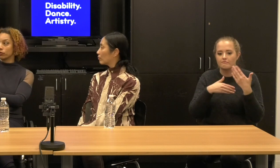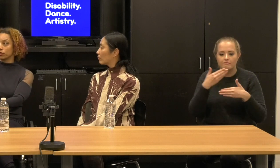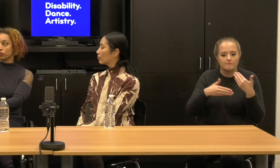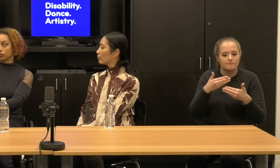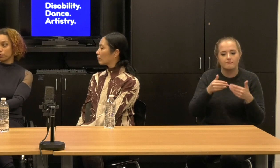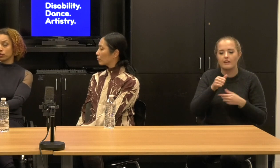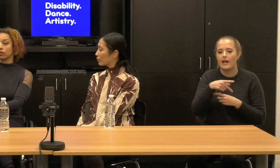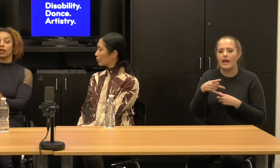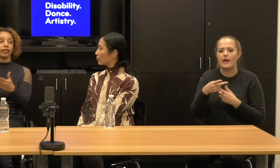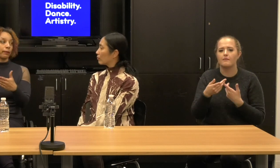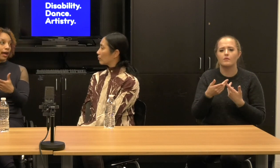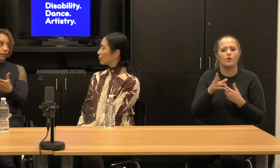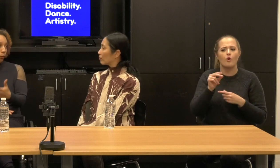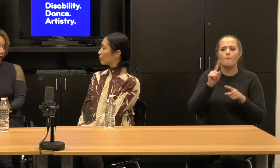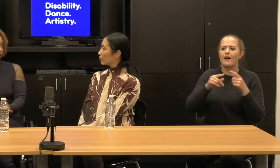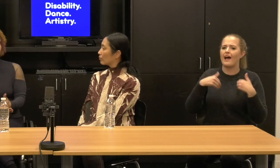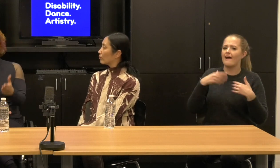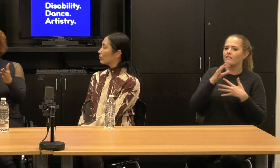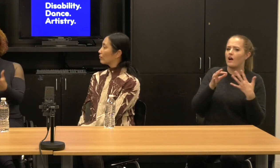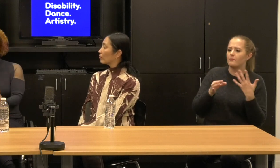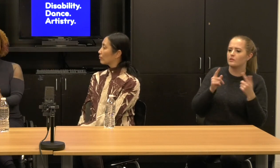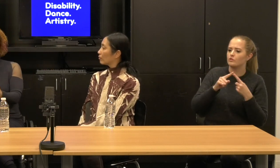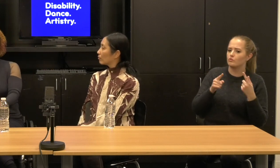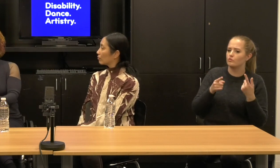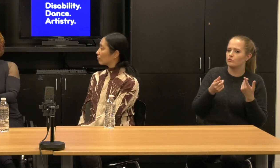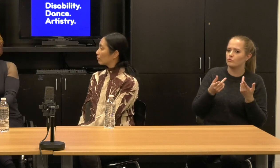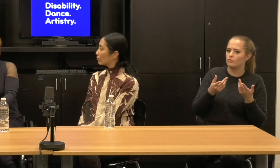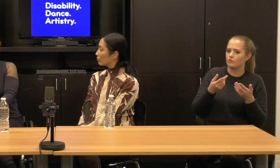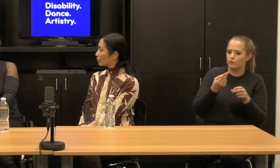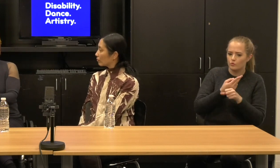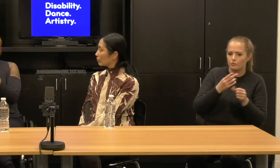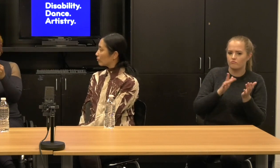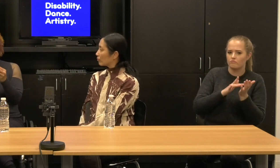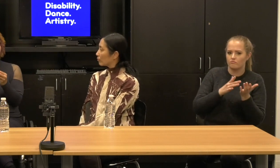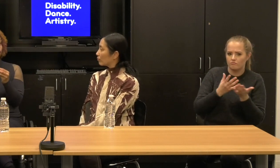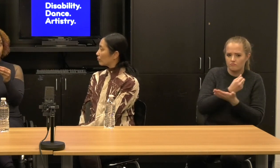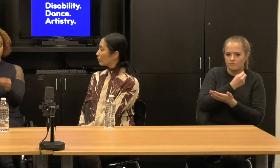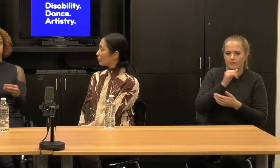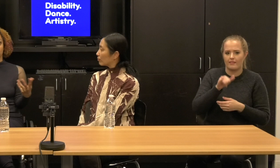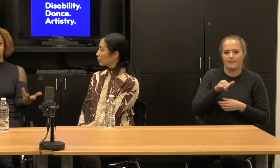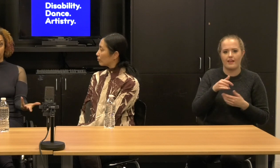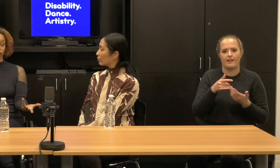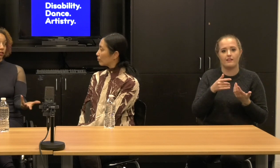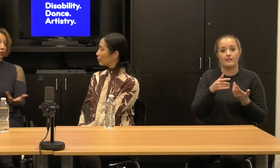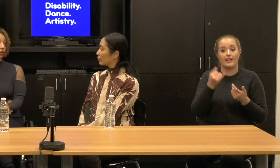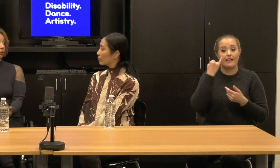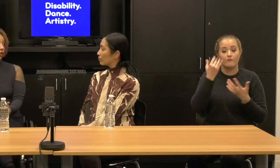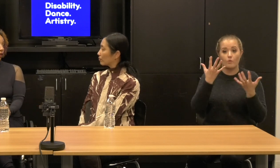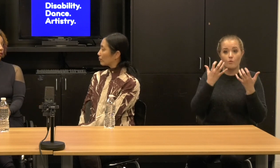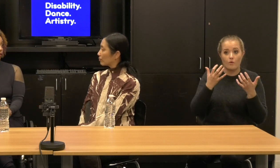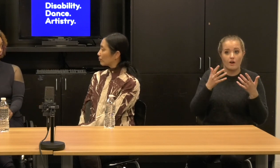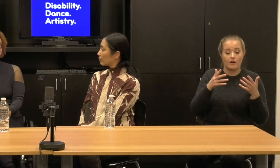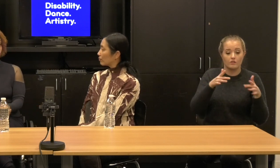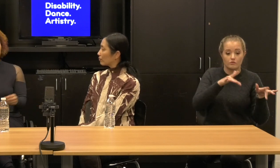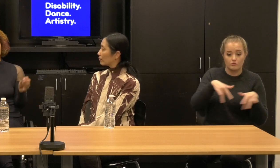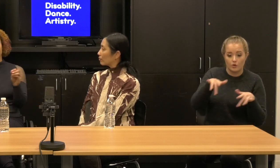audio description, they will have a way to pre-record that track and send it out into the world with their own dances.